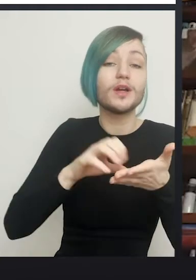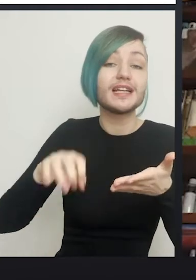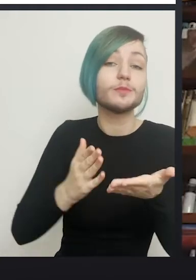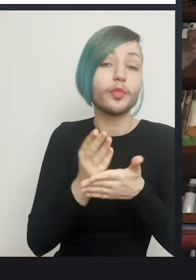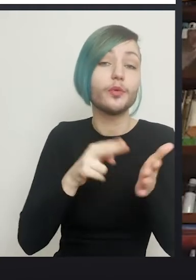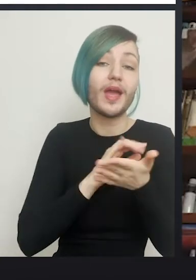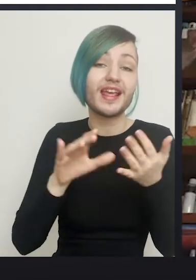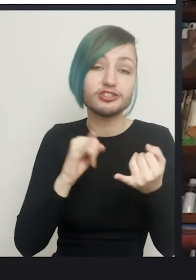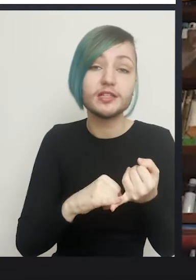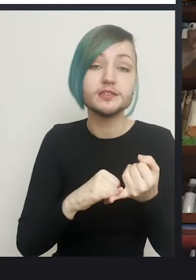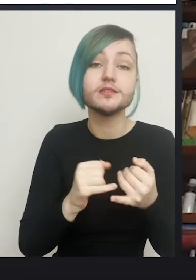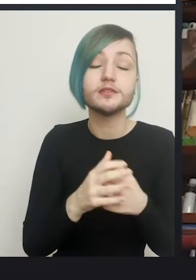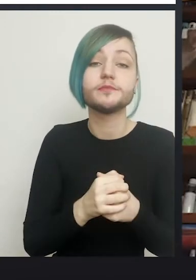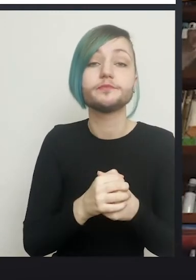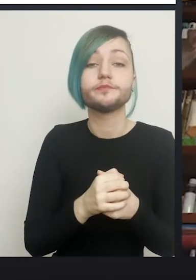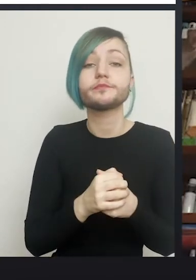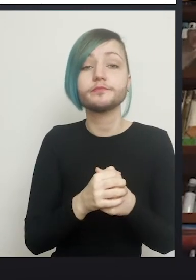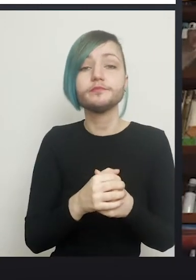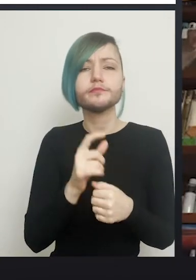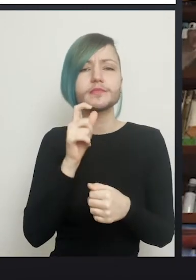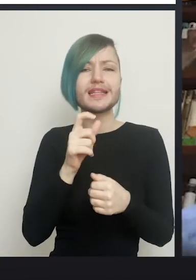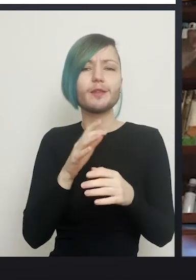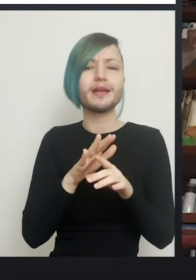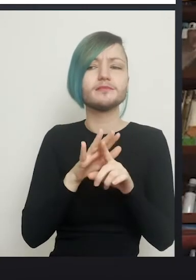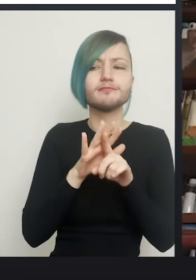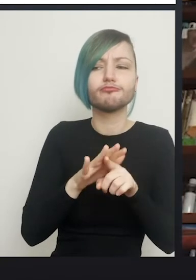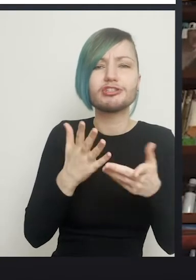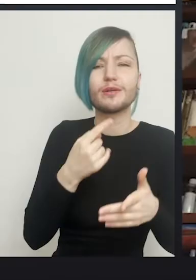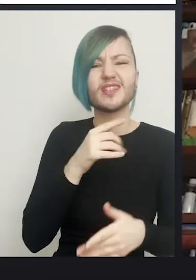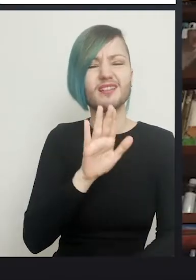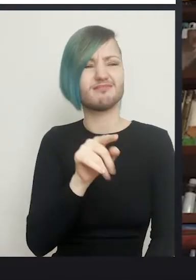There's a bit of pressure that's come on to say this is not specialist, it doesn't need to be